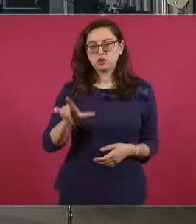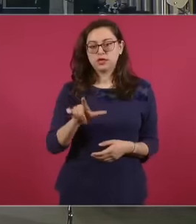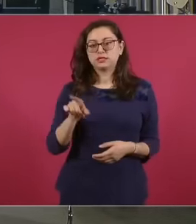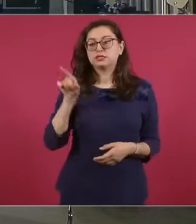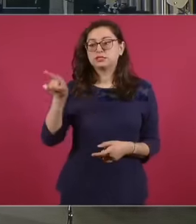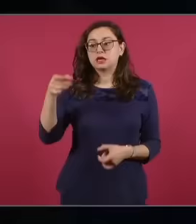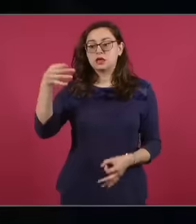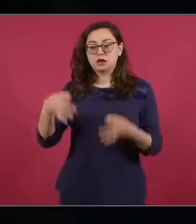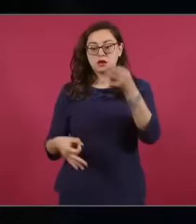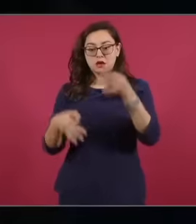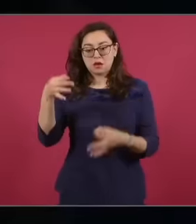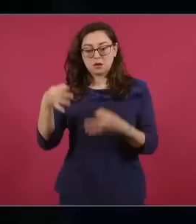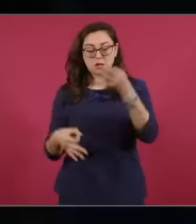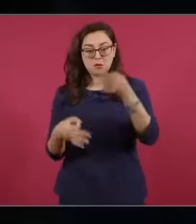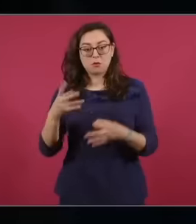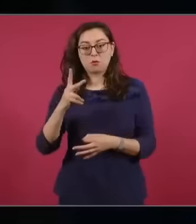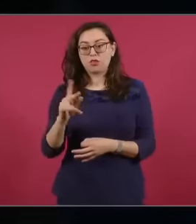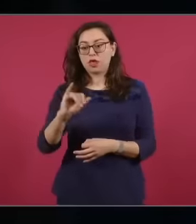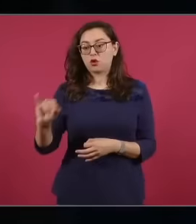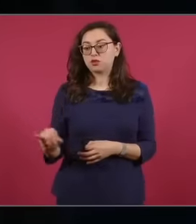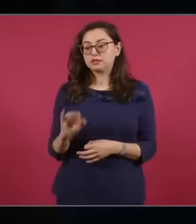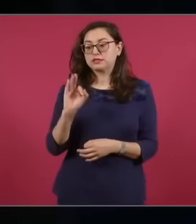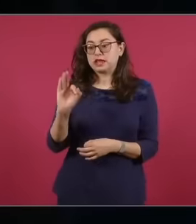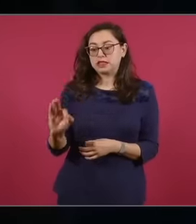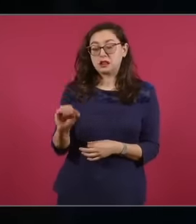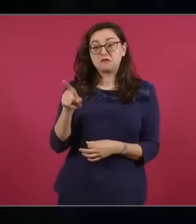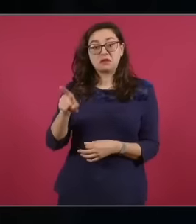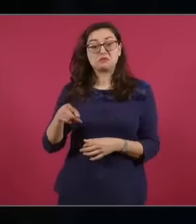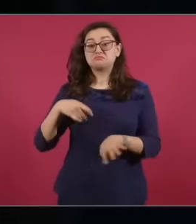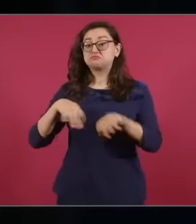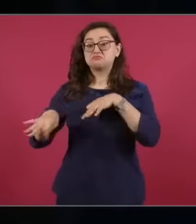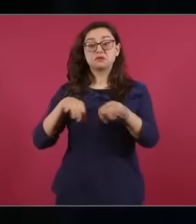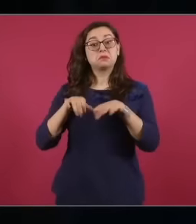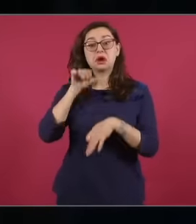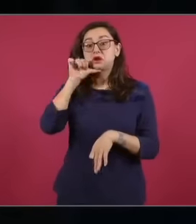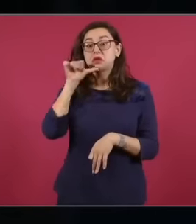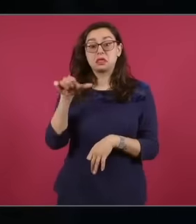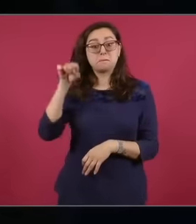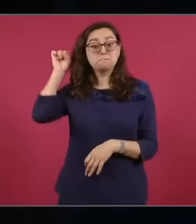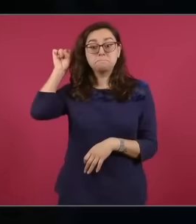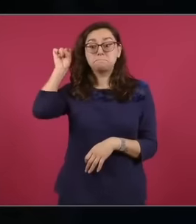it was analyzed in the security cabinet, what problems could this cause? workers ' strike